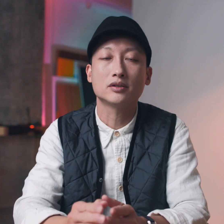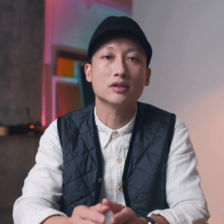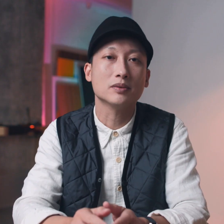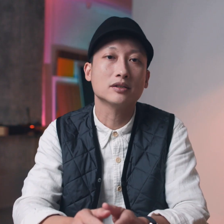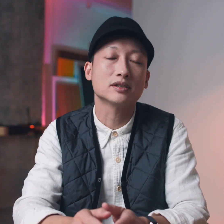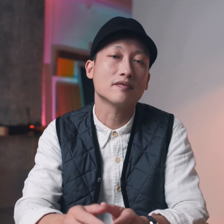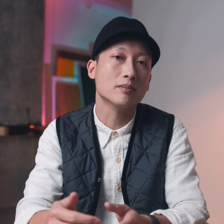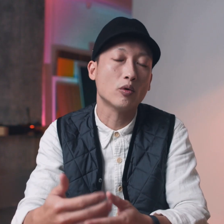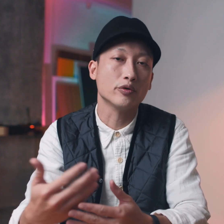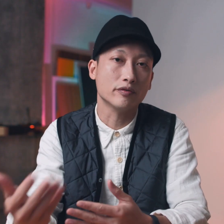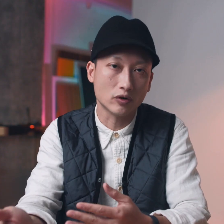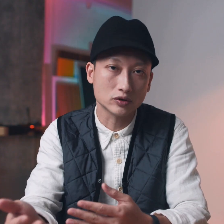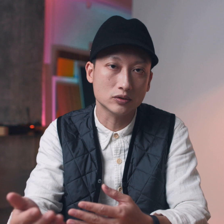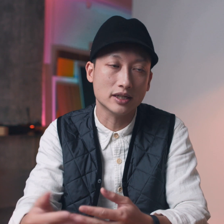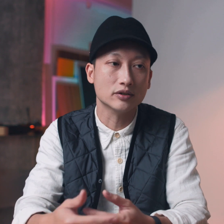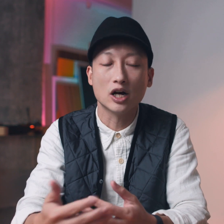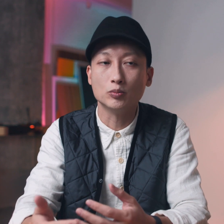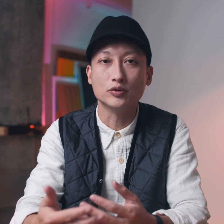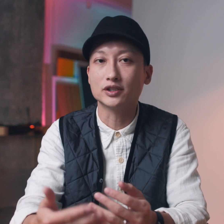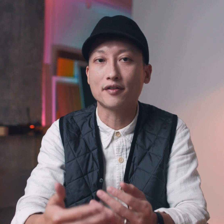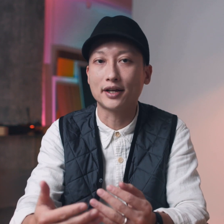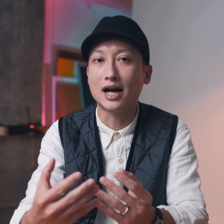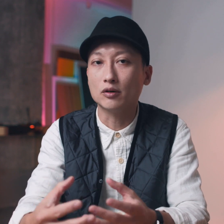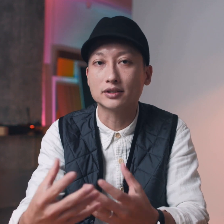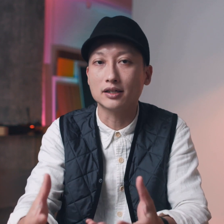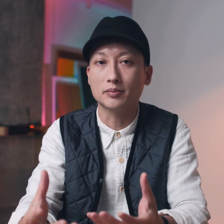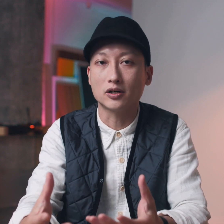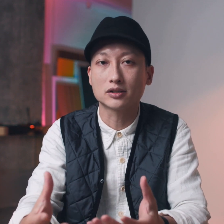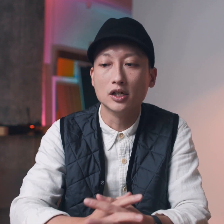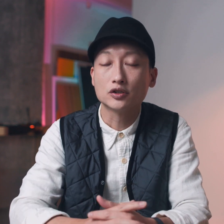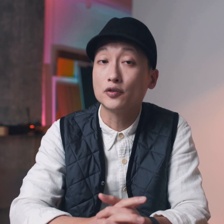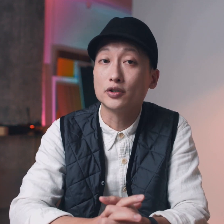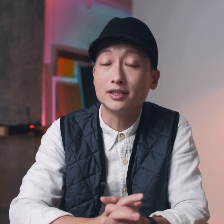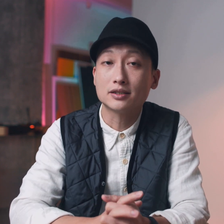but to apply to something more Universal and to help you just think outside the box so for today's